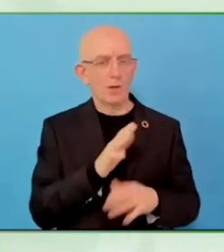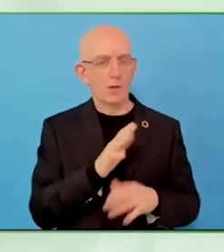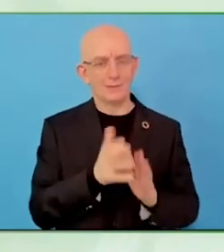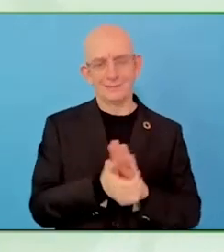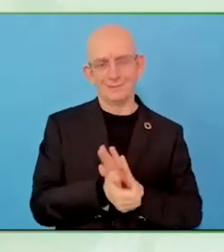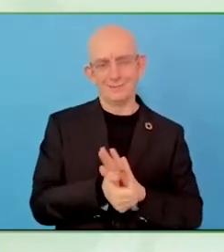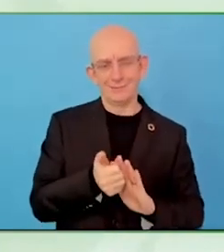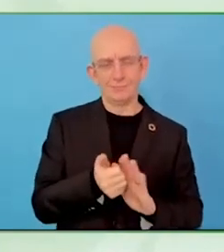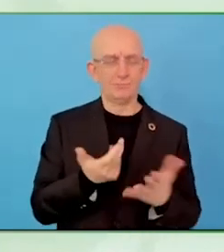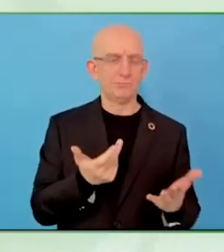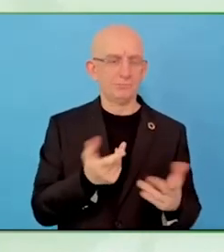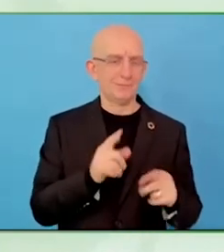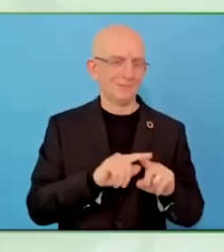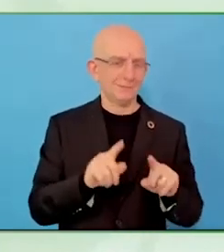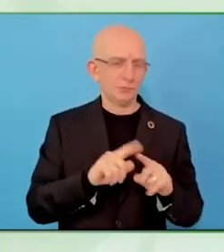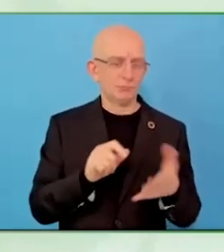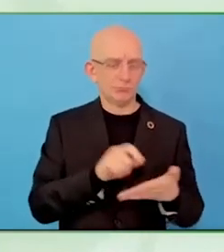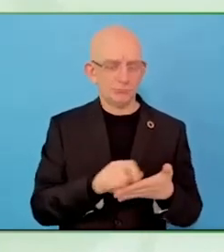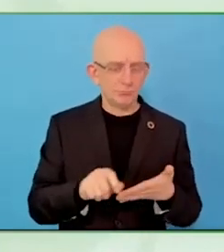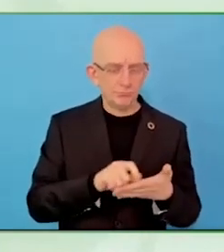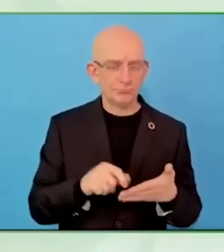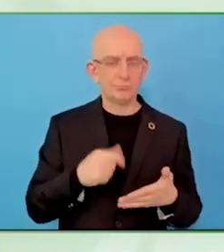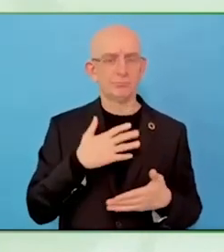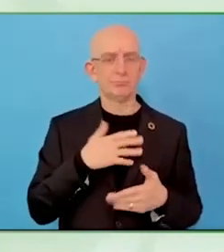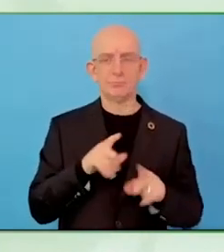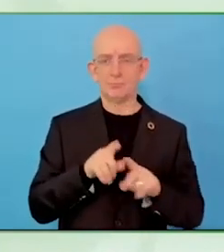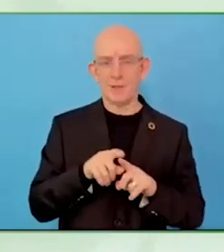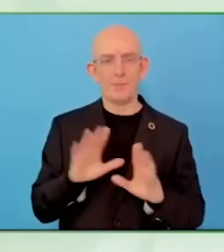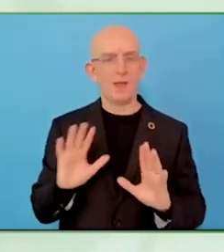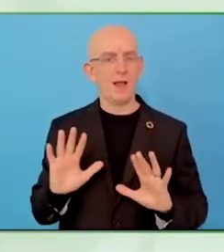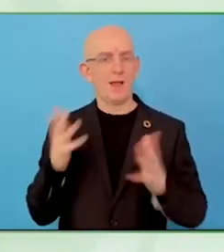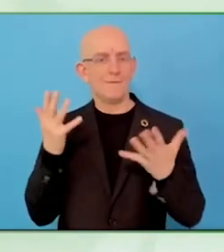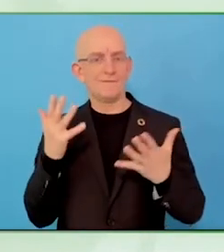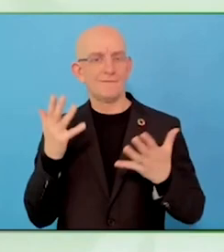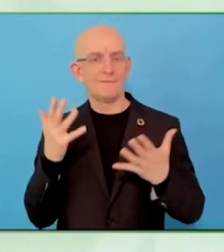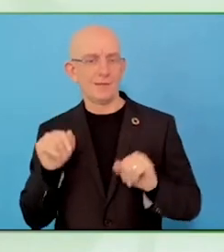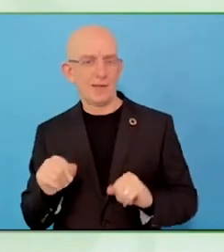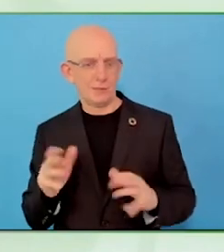They help society we are here, please see us, everyone has a story.